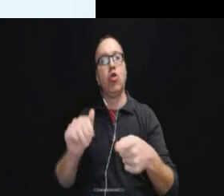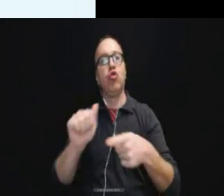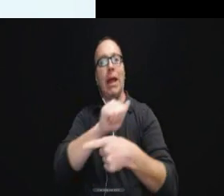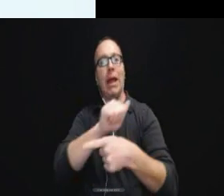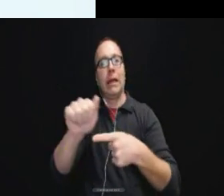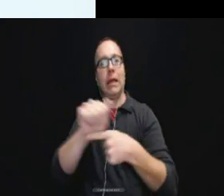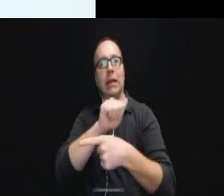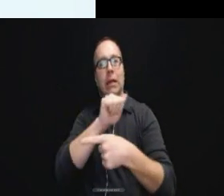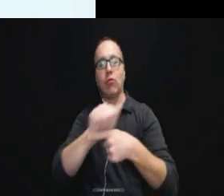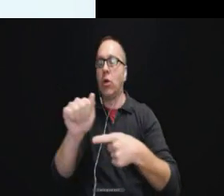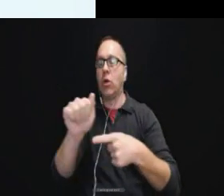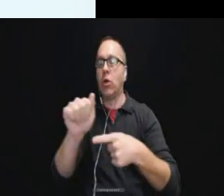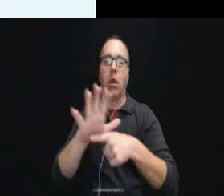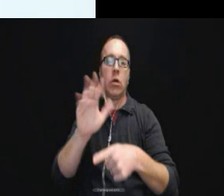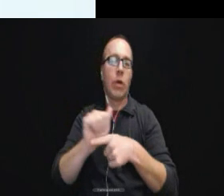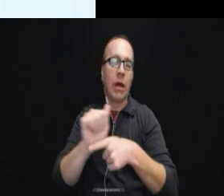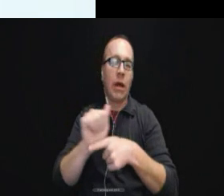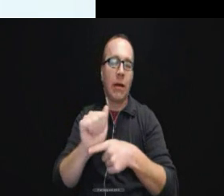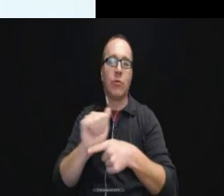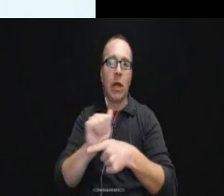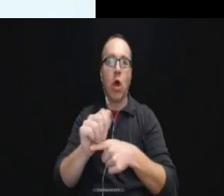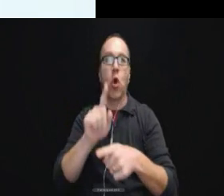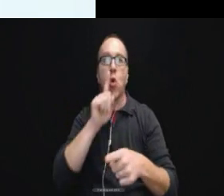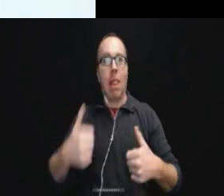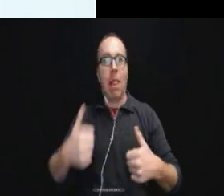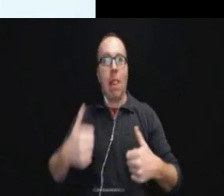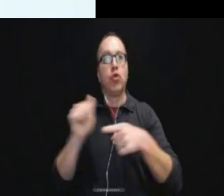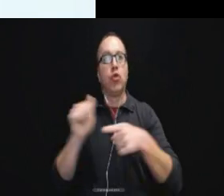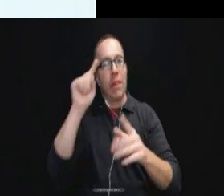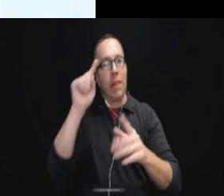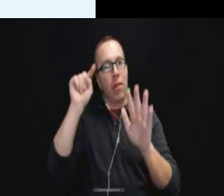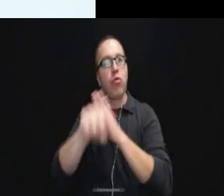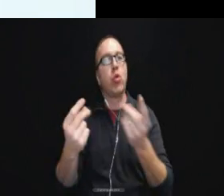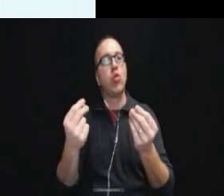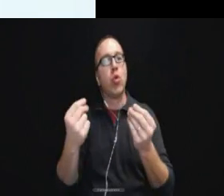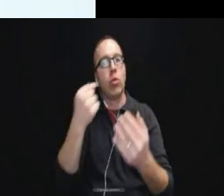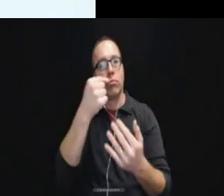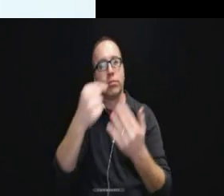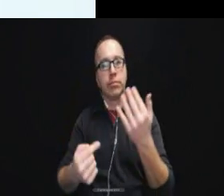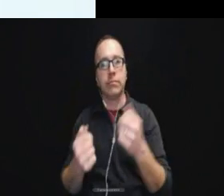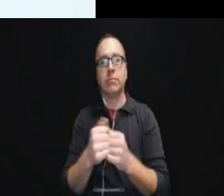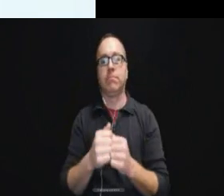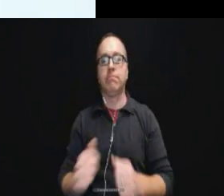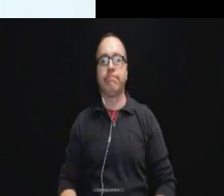Training, training and real life training to think through what to do in these situations.